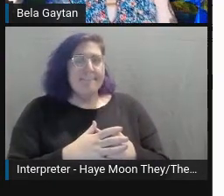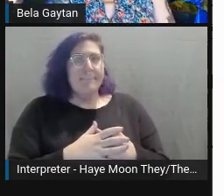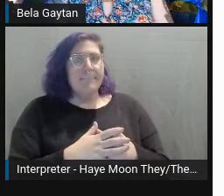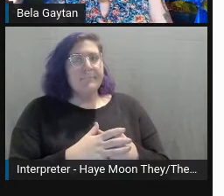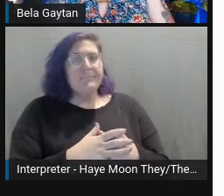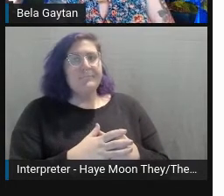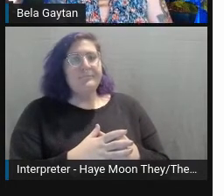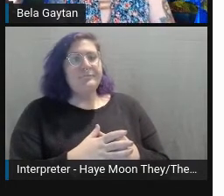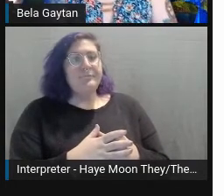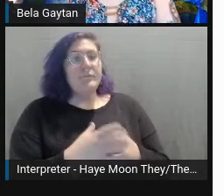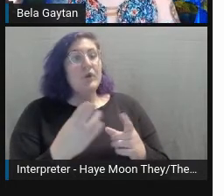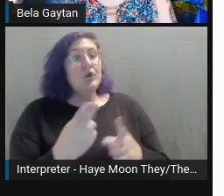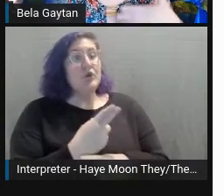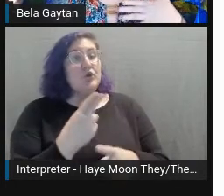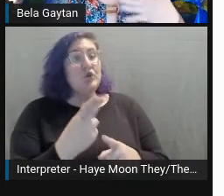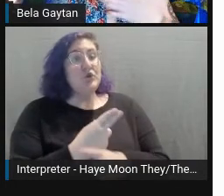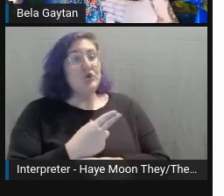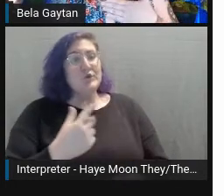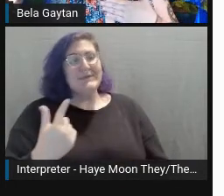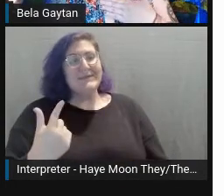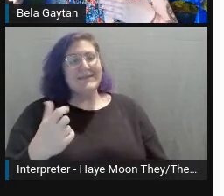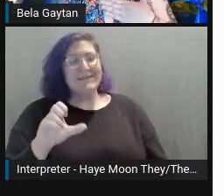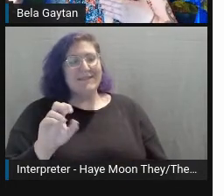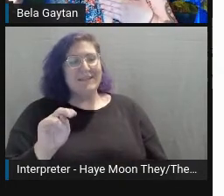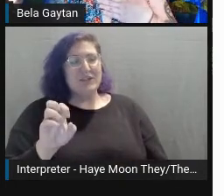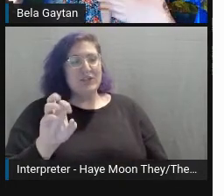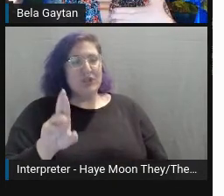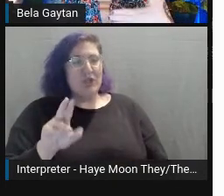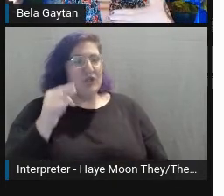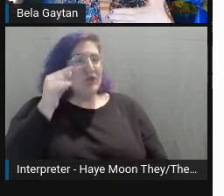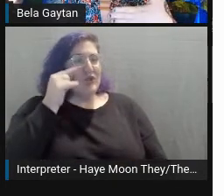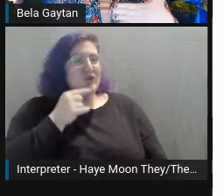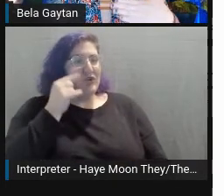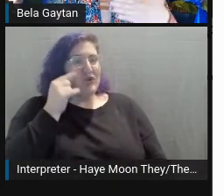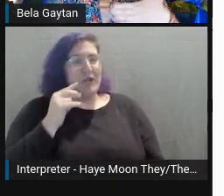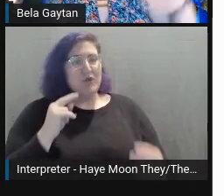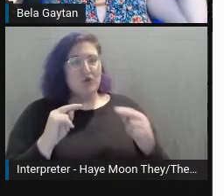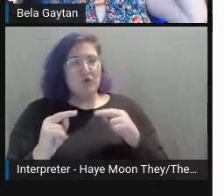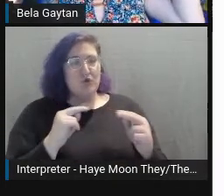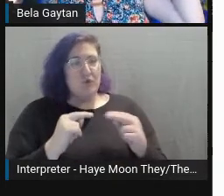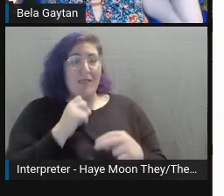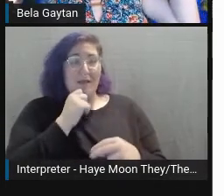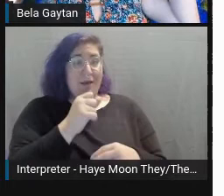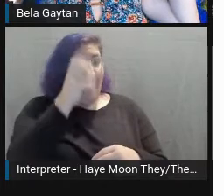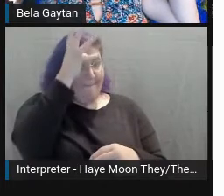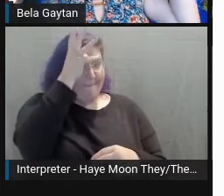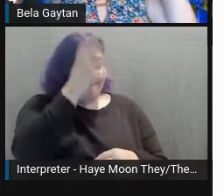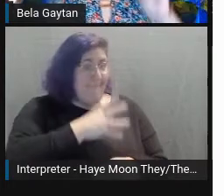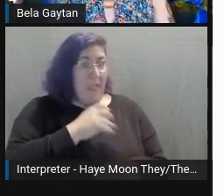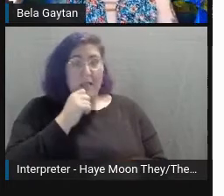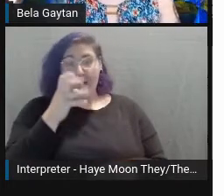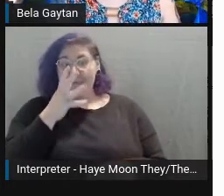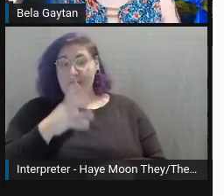Use gender-neutral language. I will raise my hand and be the first to admit